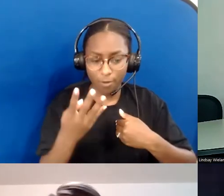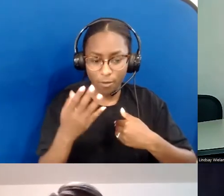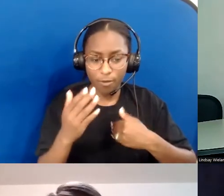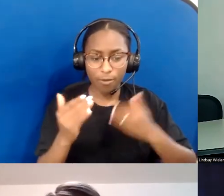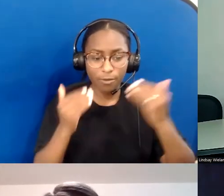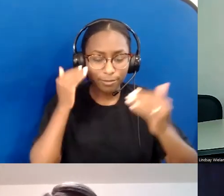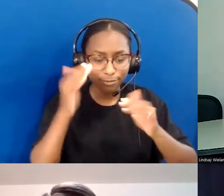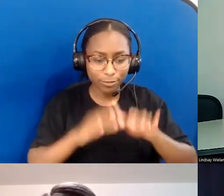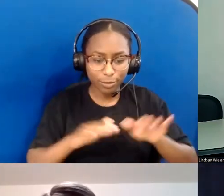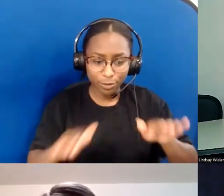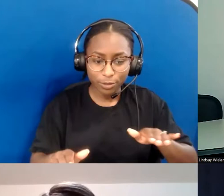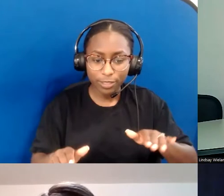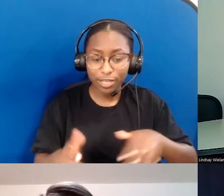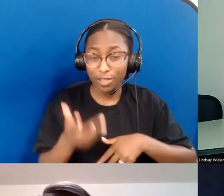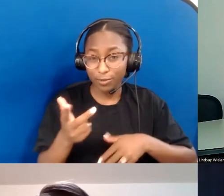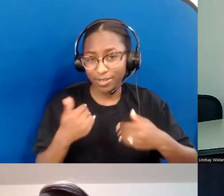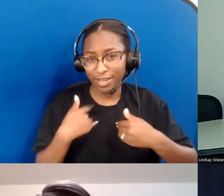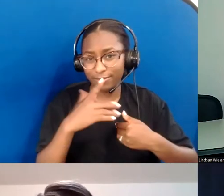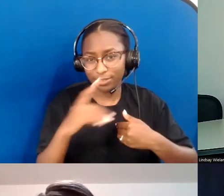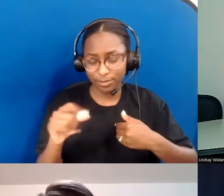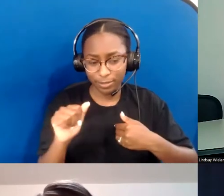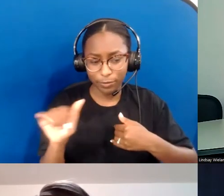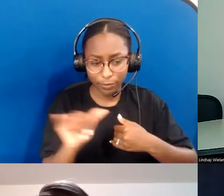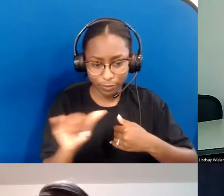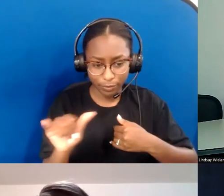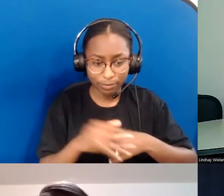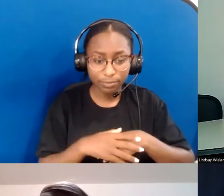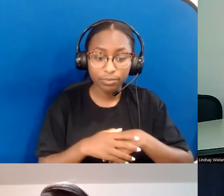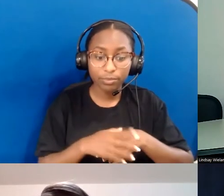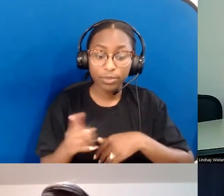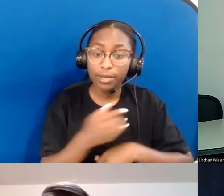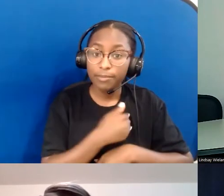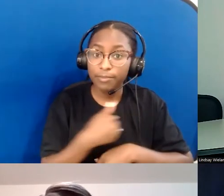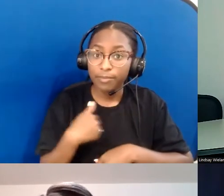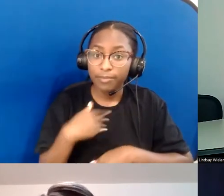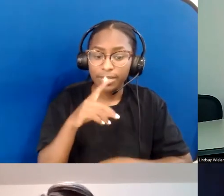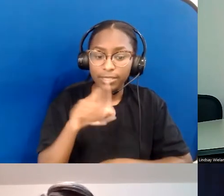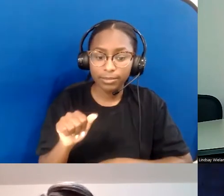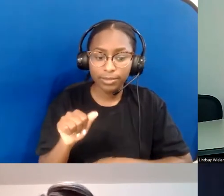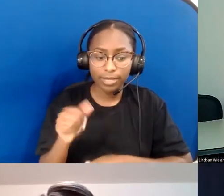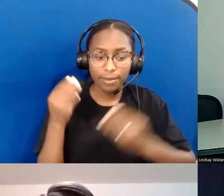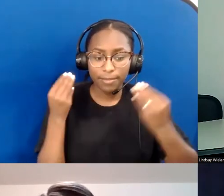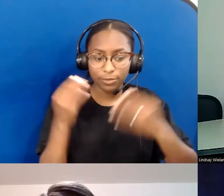of the United Methodist Church since April 2021 and a member of the MSC Disability Committee